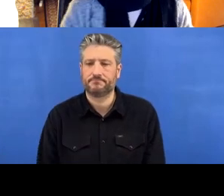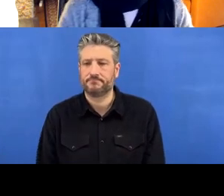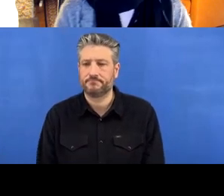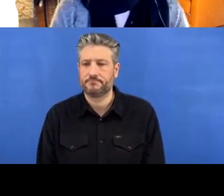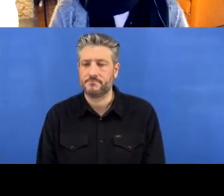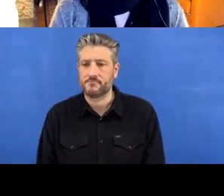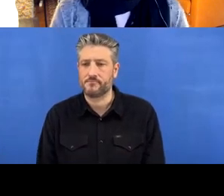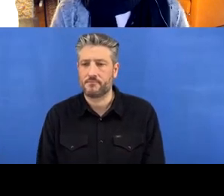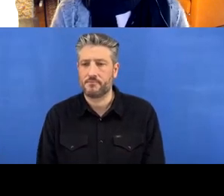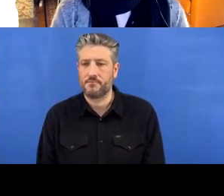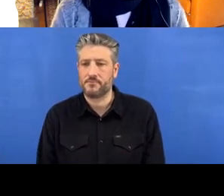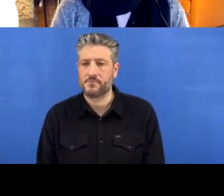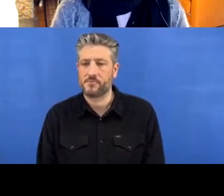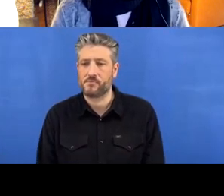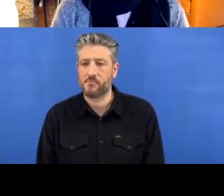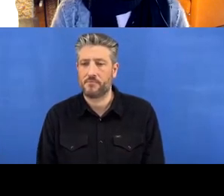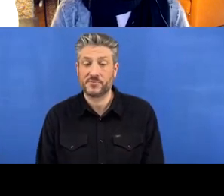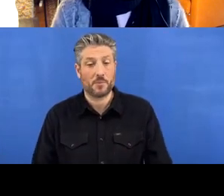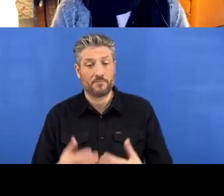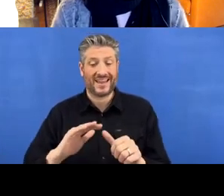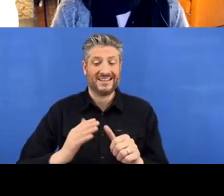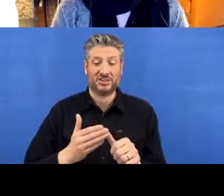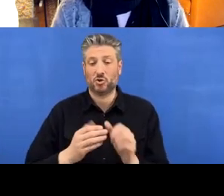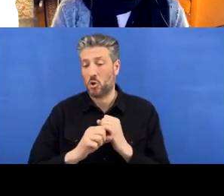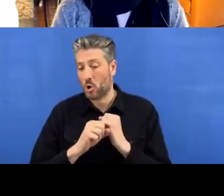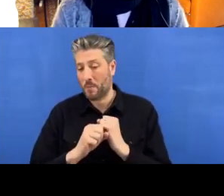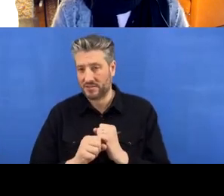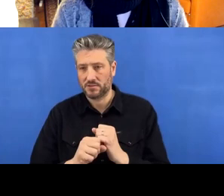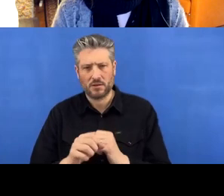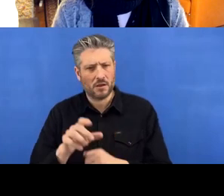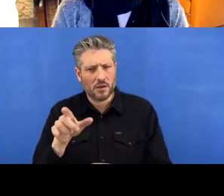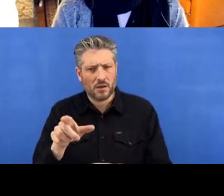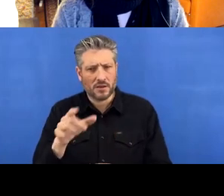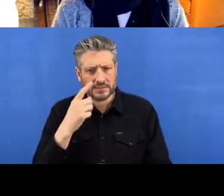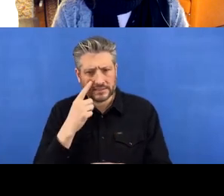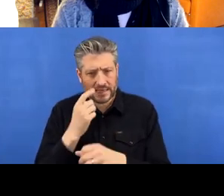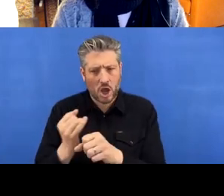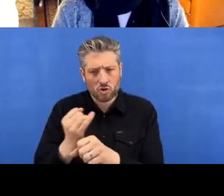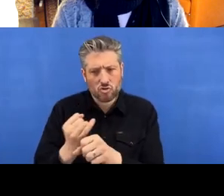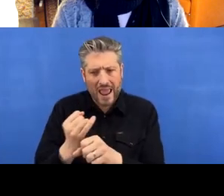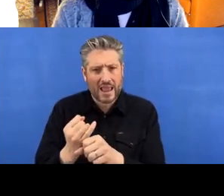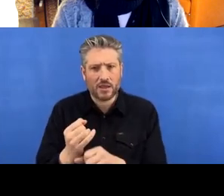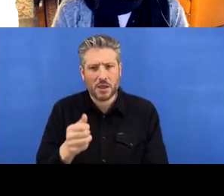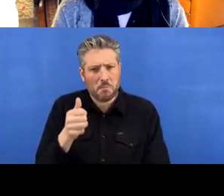so I can commit, but you'll see that the ‘Pull’ and ‘Push’ buttons are greyed out and you might be wondering why.